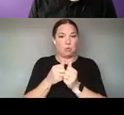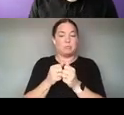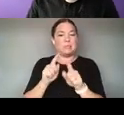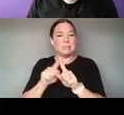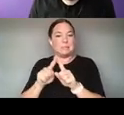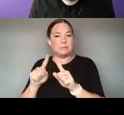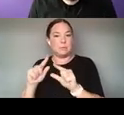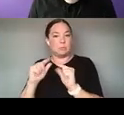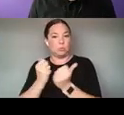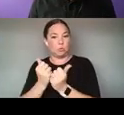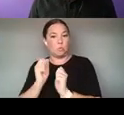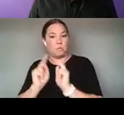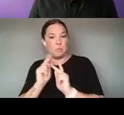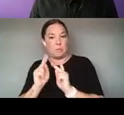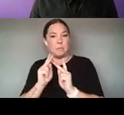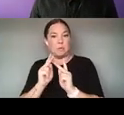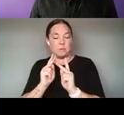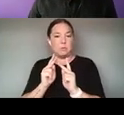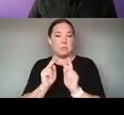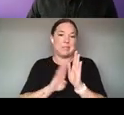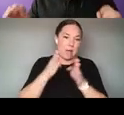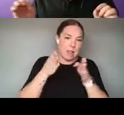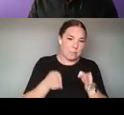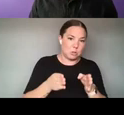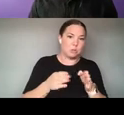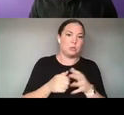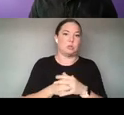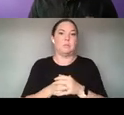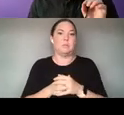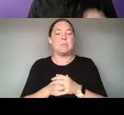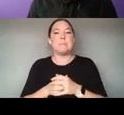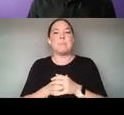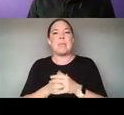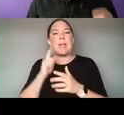ALSO MENTIONED IN THE REPORT. SORT OF THINKING SPECIFICALLY ABOUT THE NEEDS OF THIS COMMUNITY AS